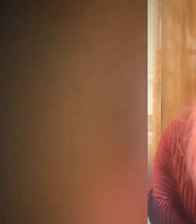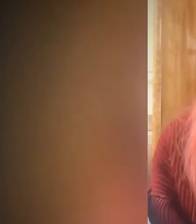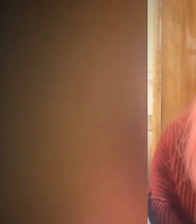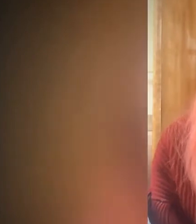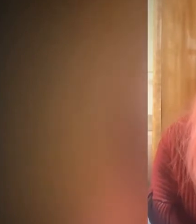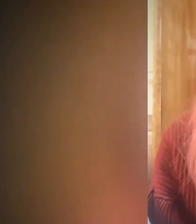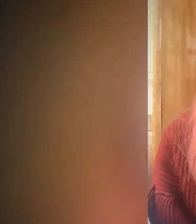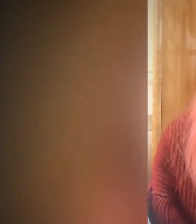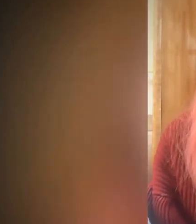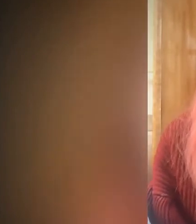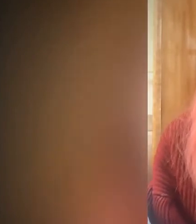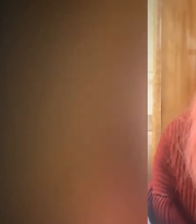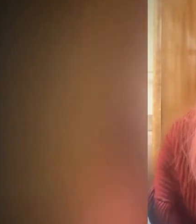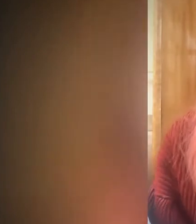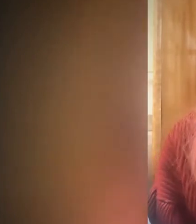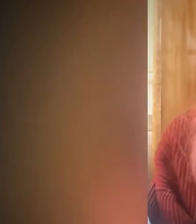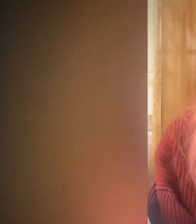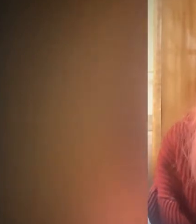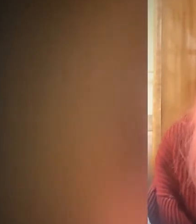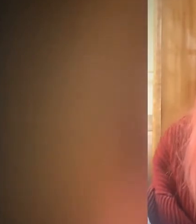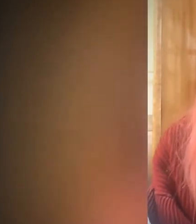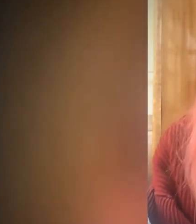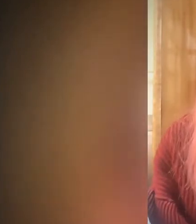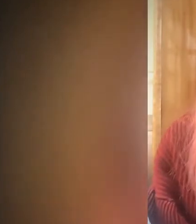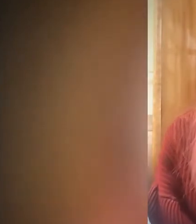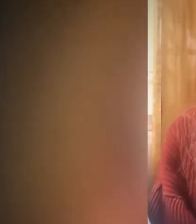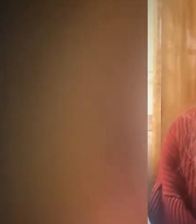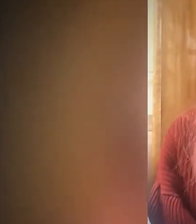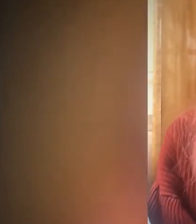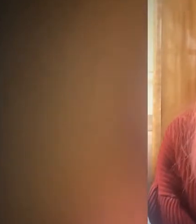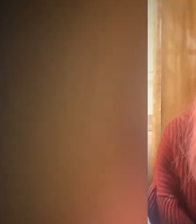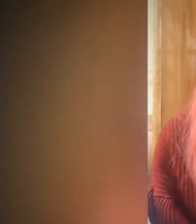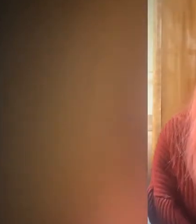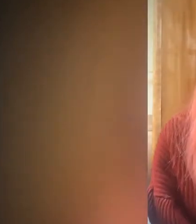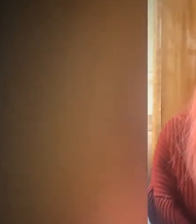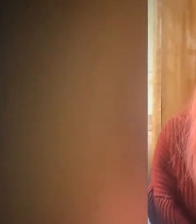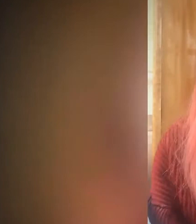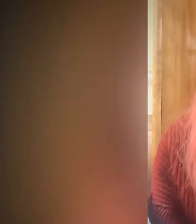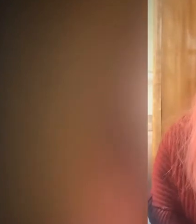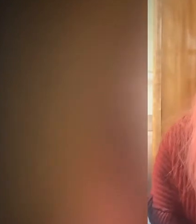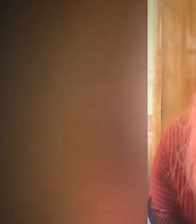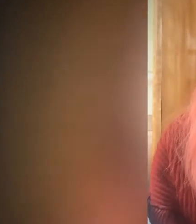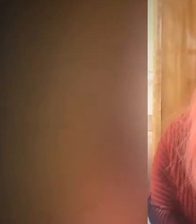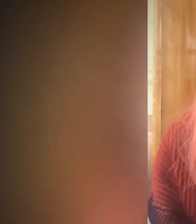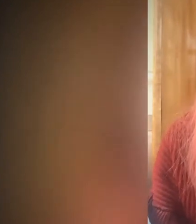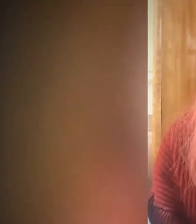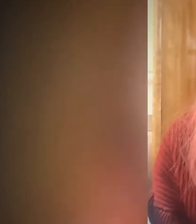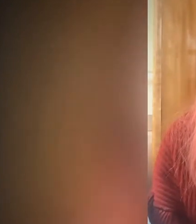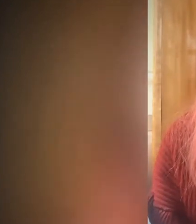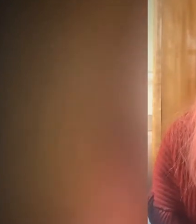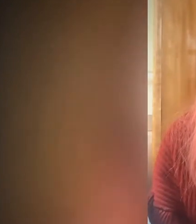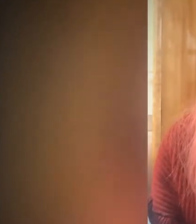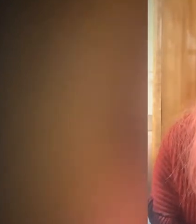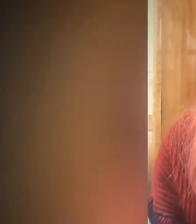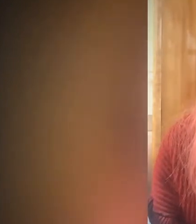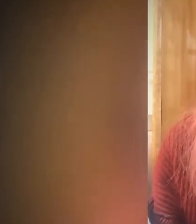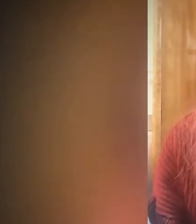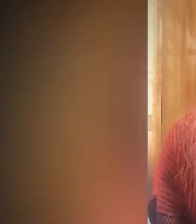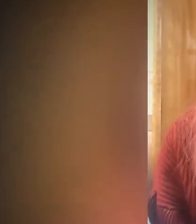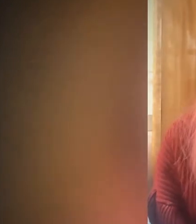that there's disorienting in constant state of our society and take initiative so as to mitigate you already existing problems.